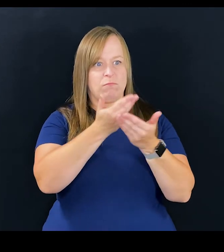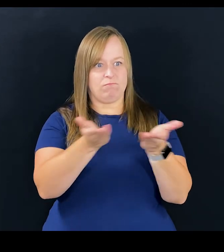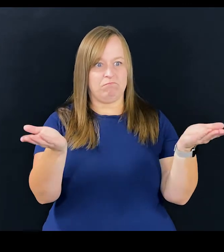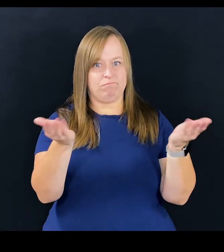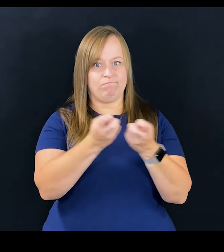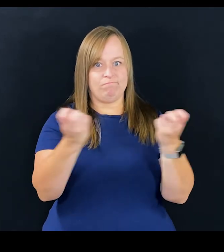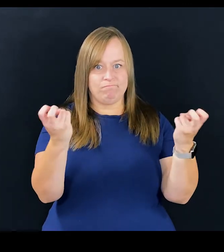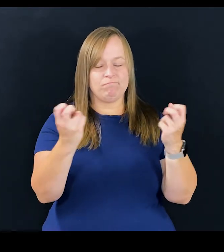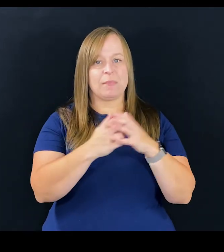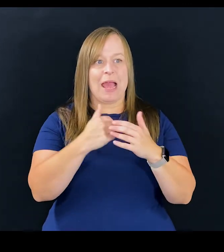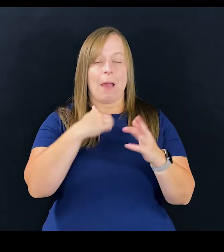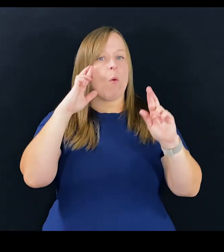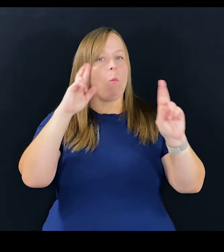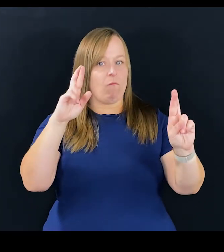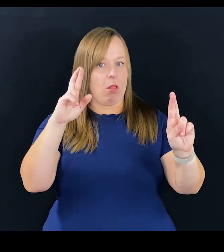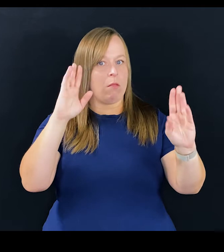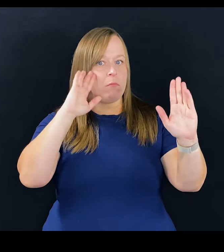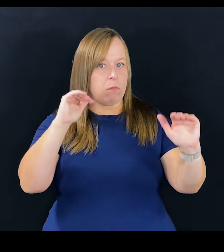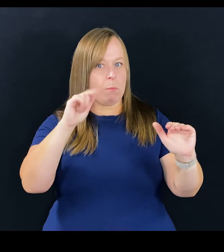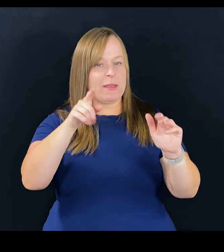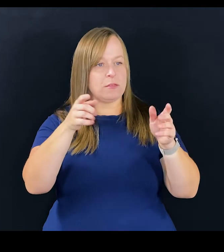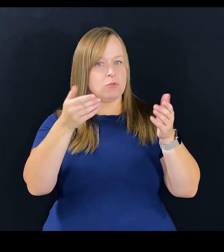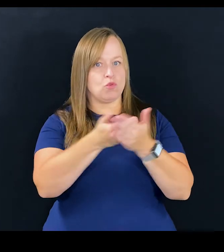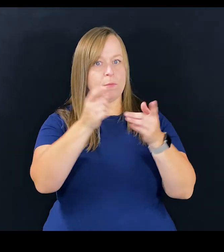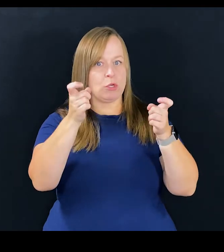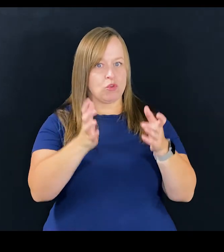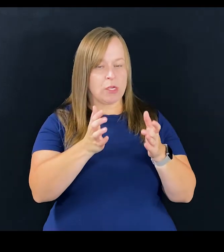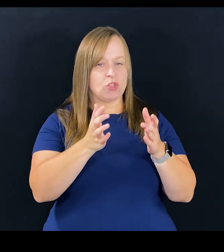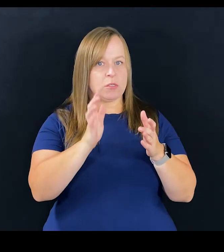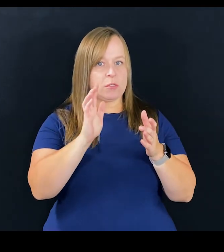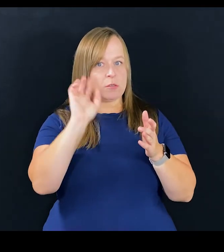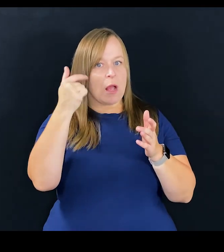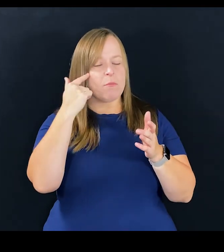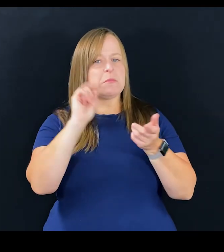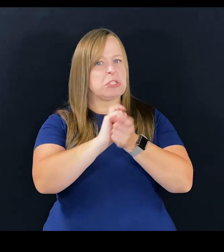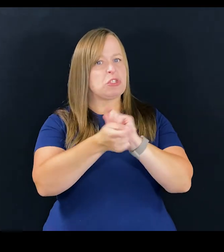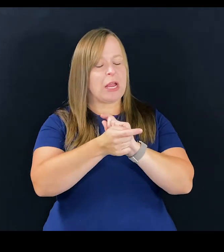And I am hopeful that in this administration that there will be some change.